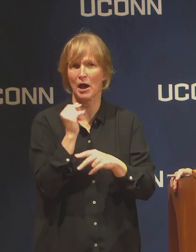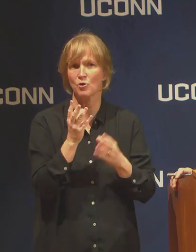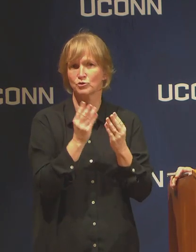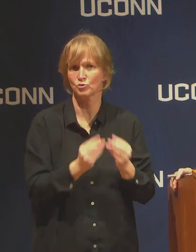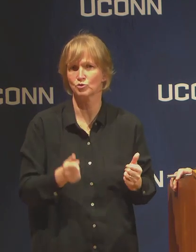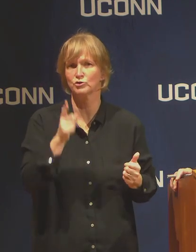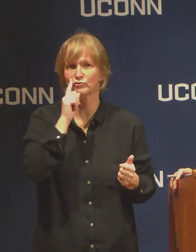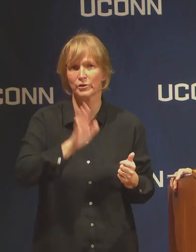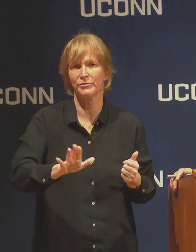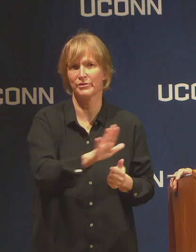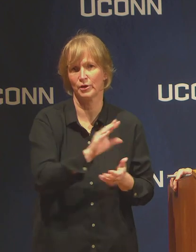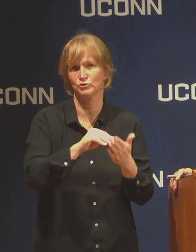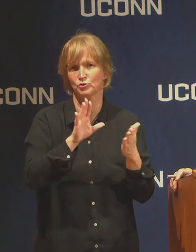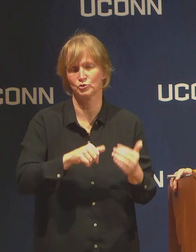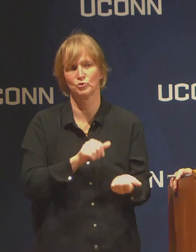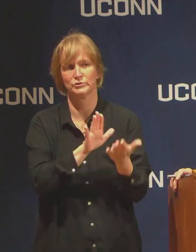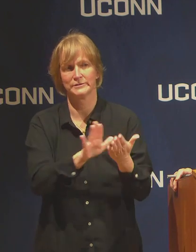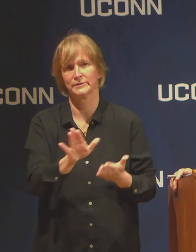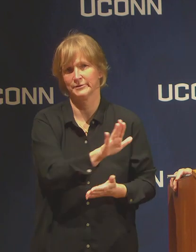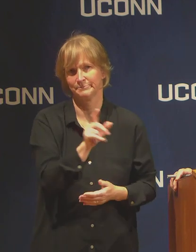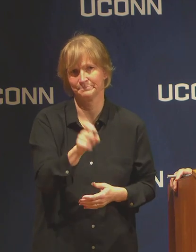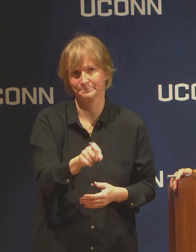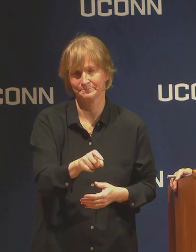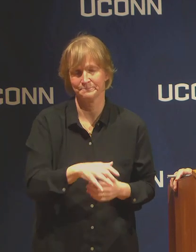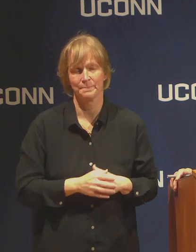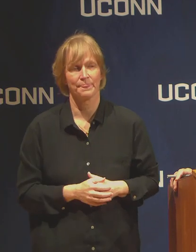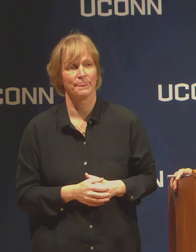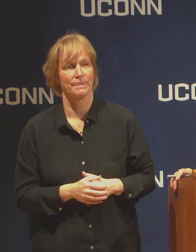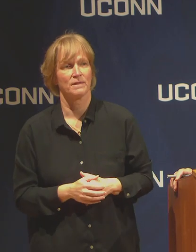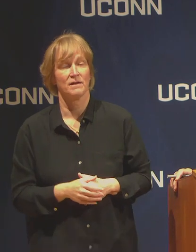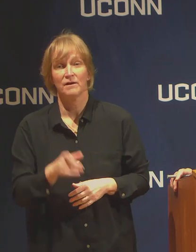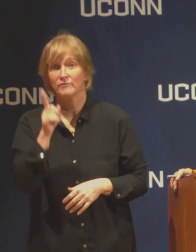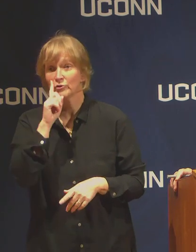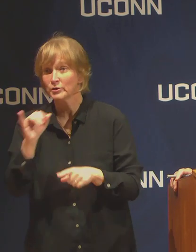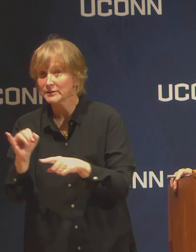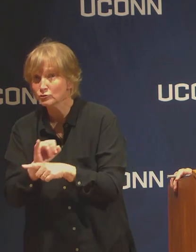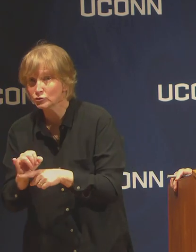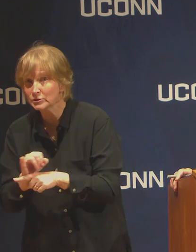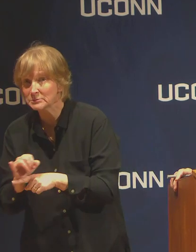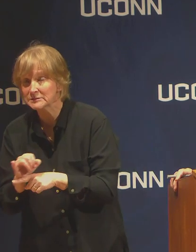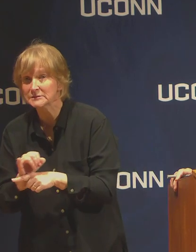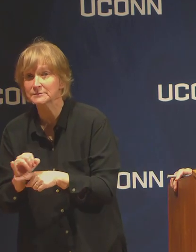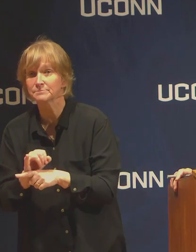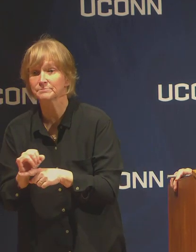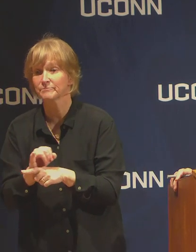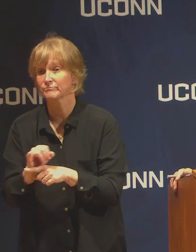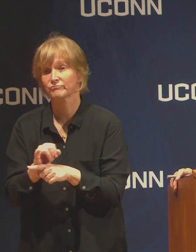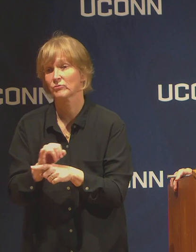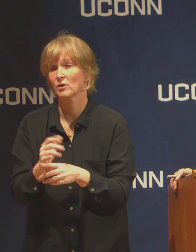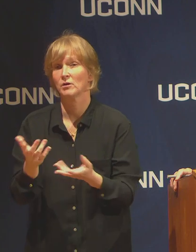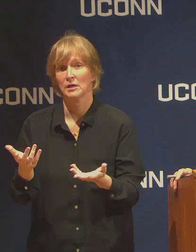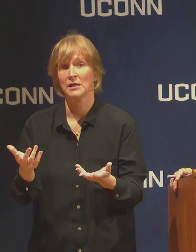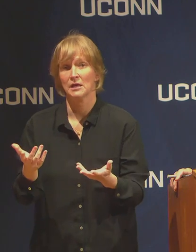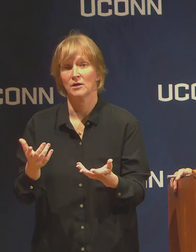to address those needs. When it comes to internships, the best source of information is going to be the supervisor of